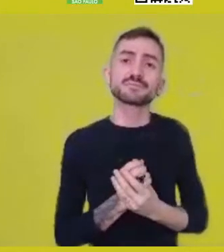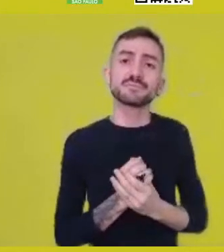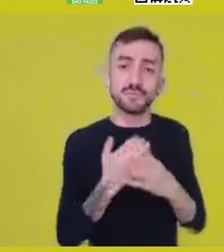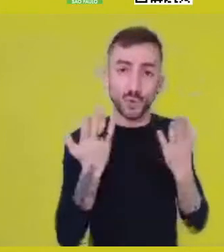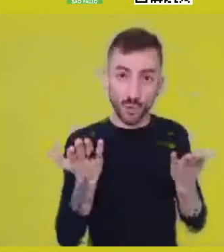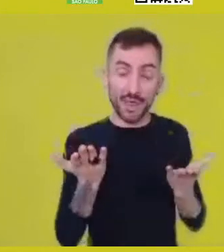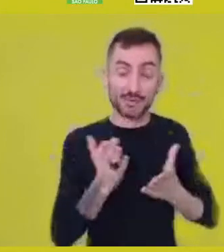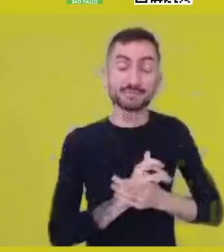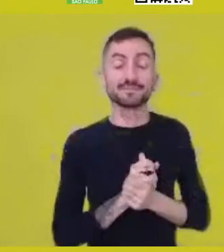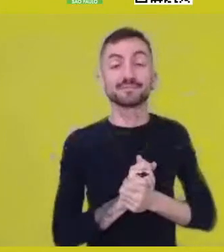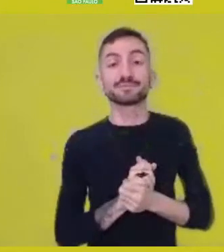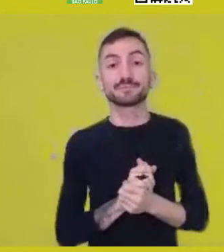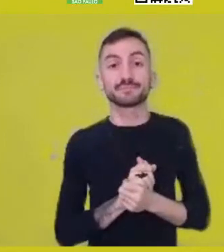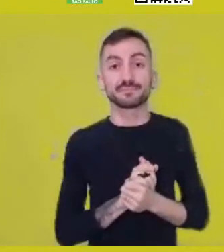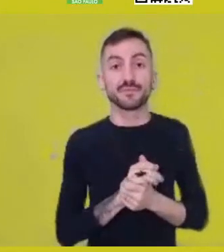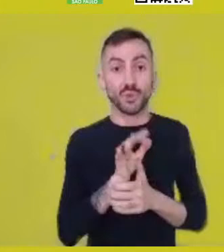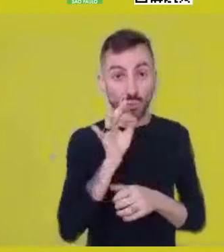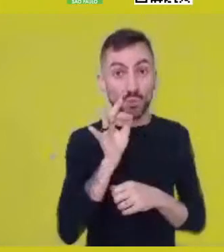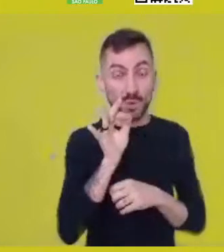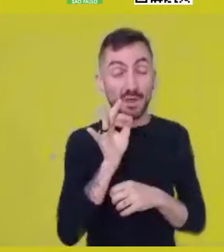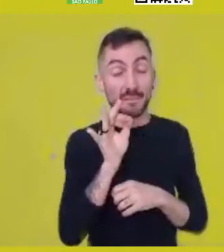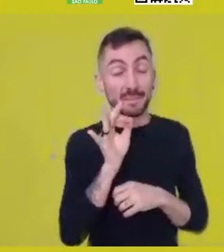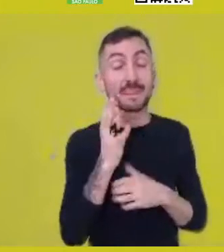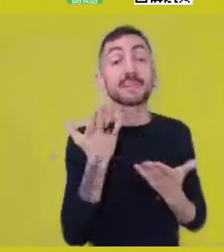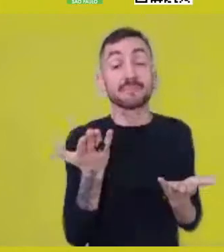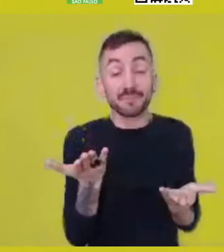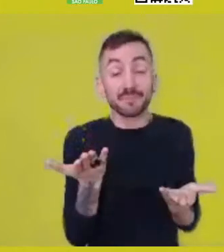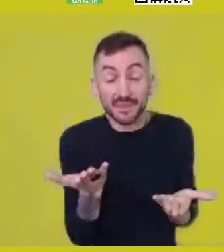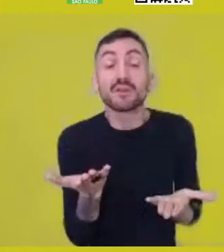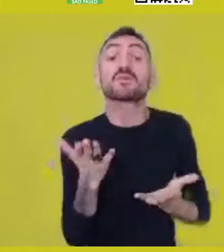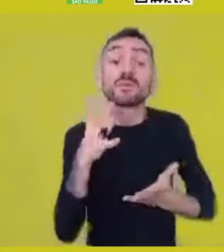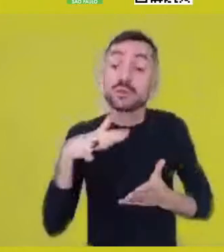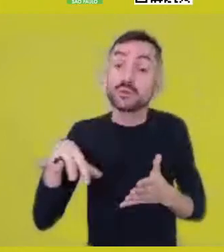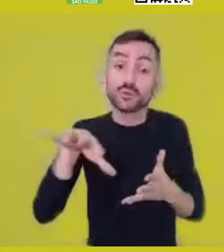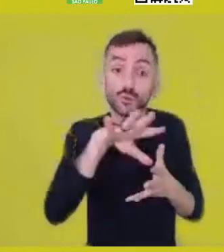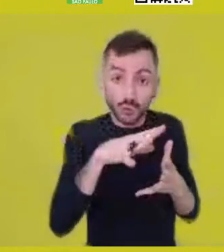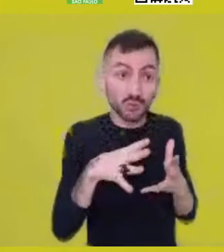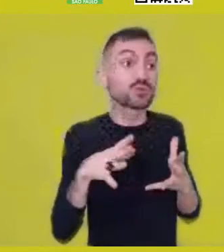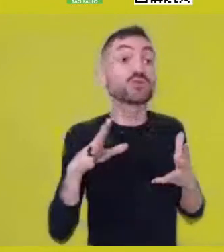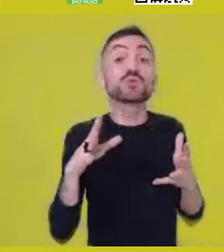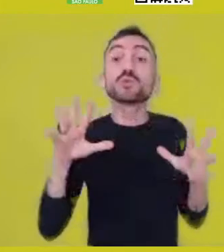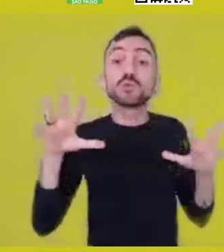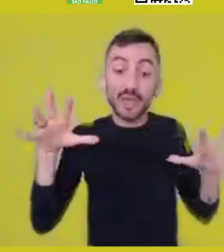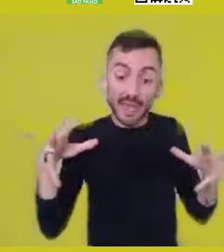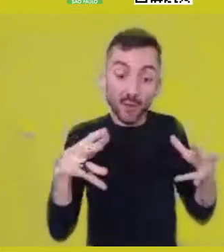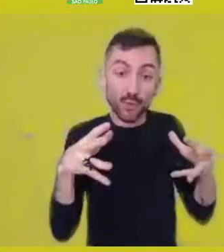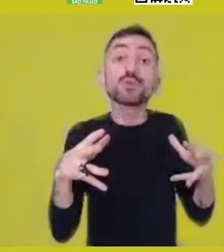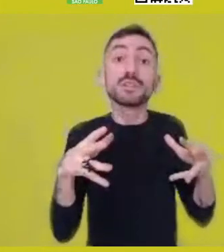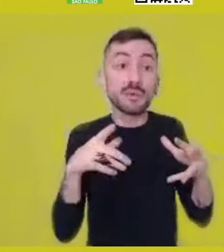At the same time they’re together, they’re also distinct. The same time.